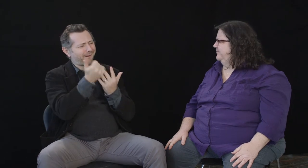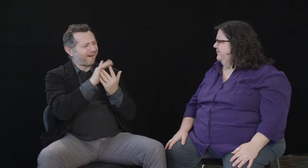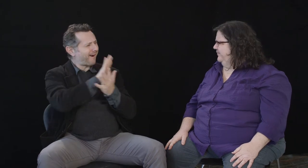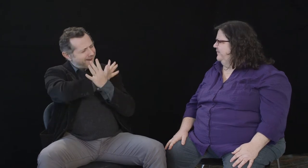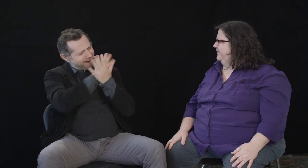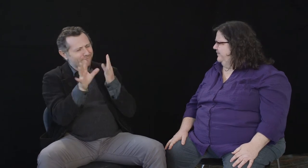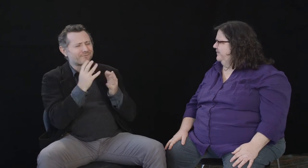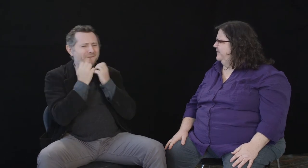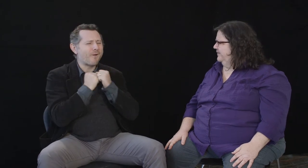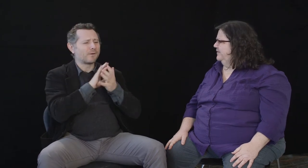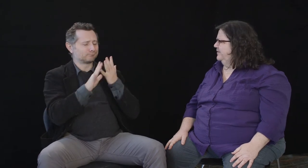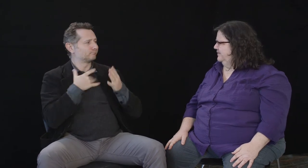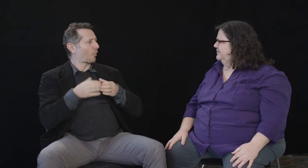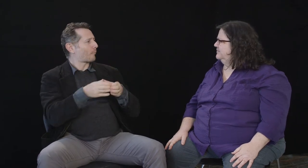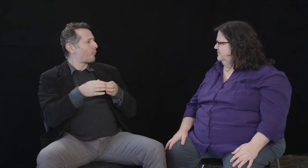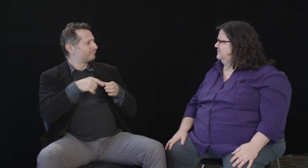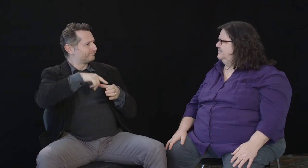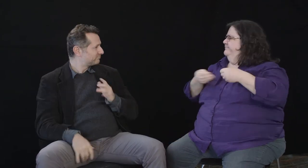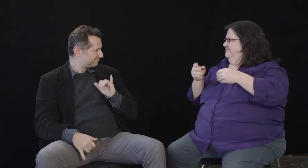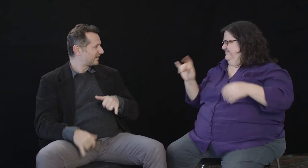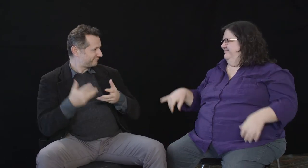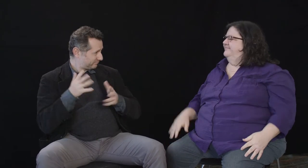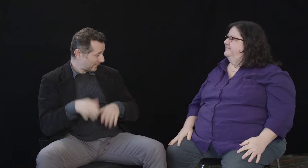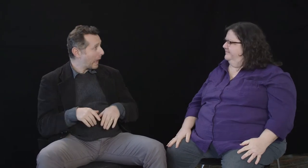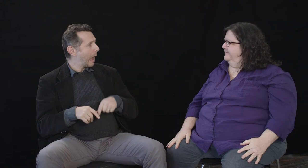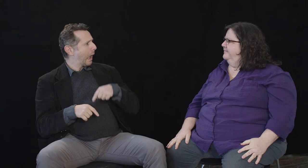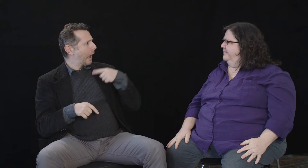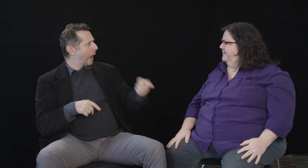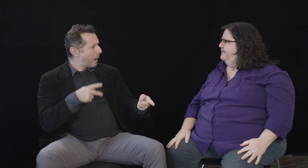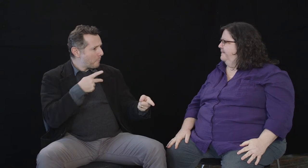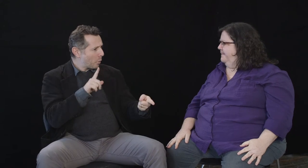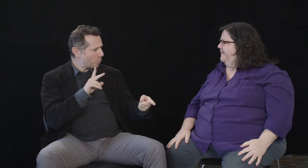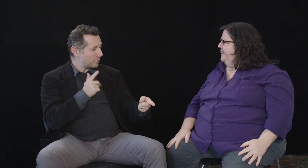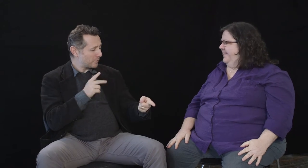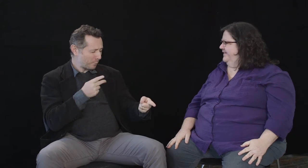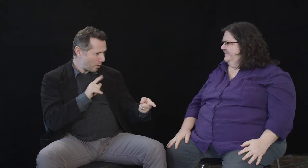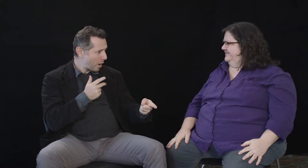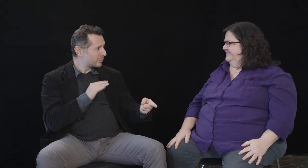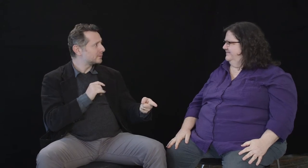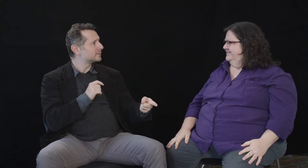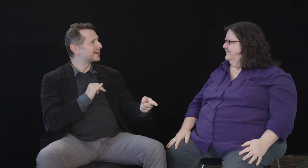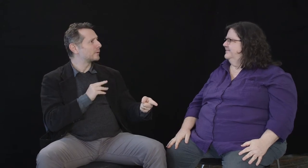our lives and values are clear, we’re homolingual together. I can work with that newly-coined sign. Pluralingual though—that's totally new!